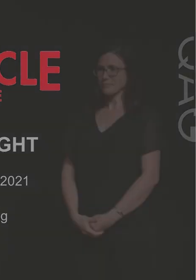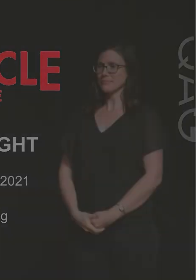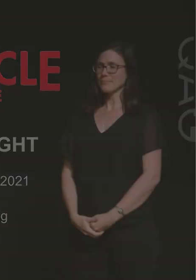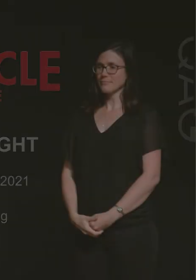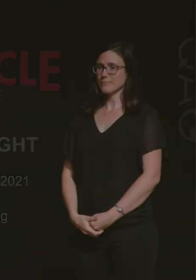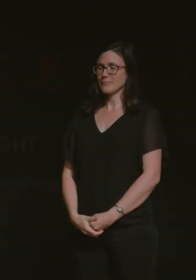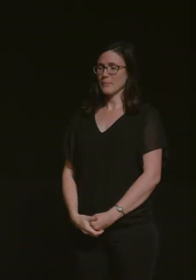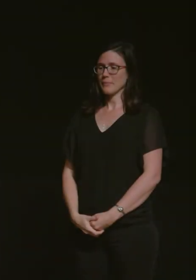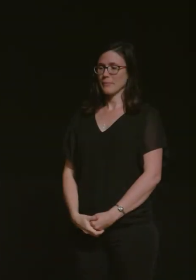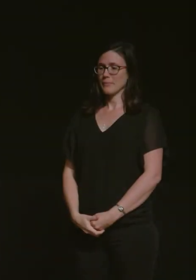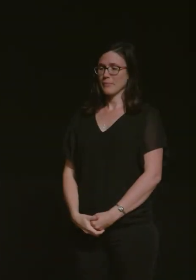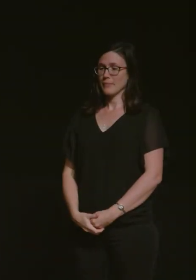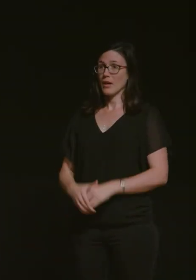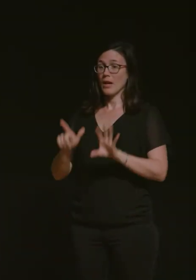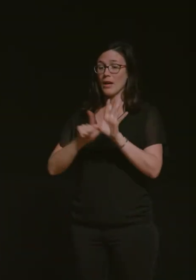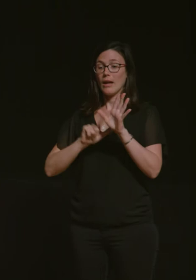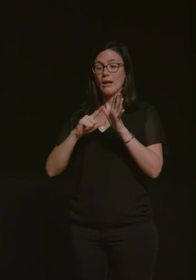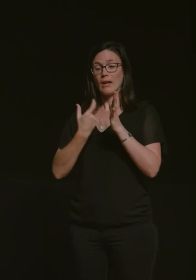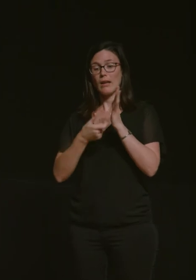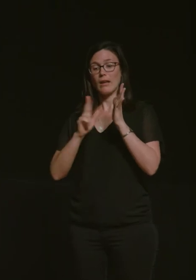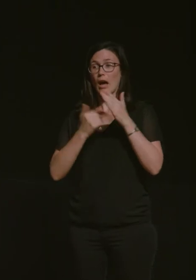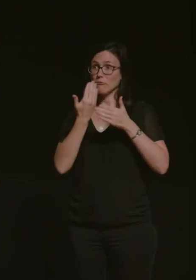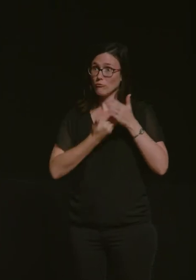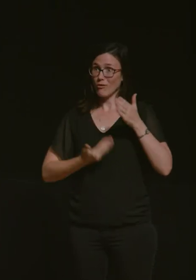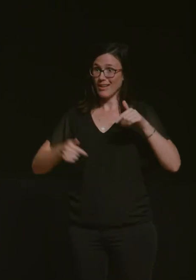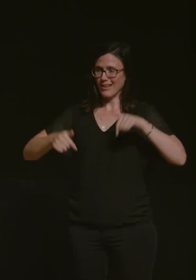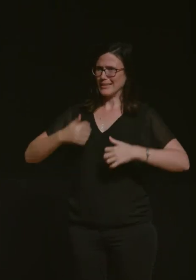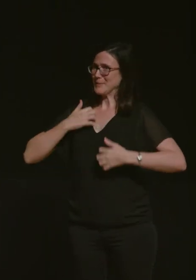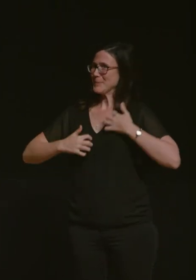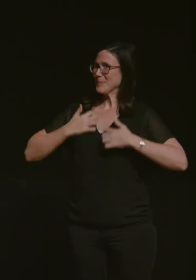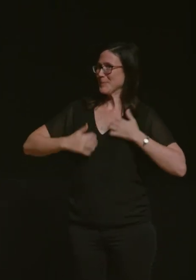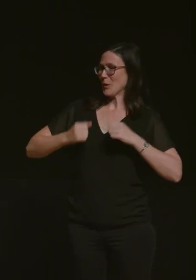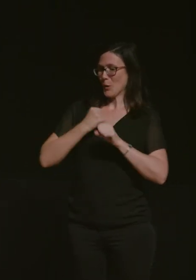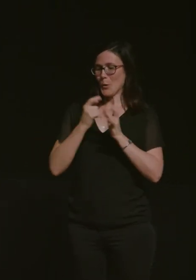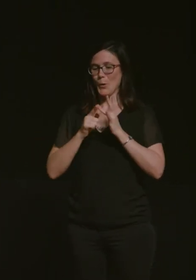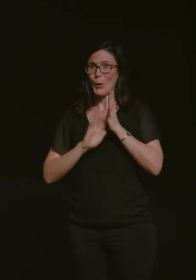we at yarn storytelling are really excited to be at goma because we were actually supposed to be